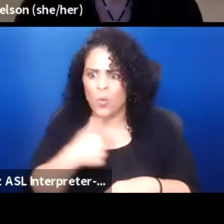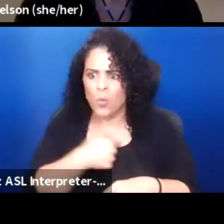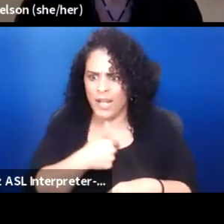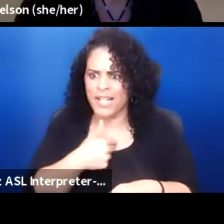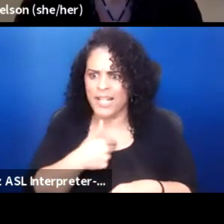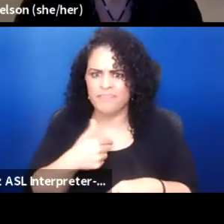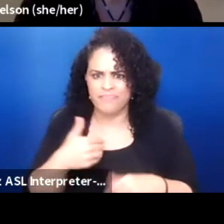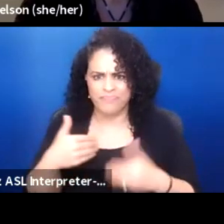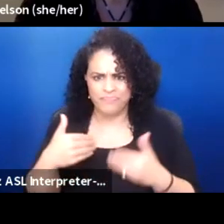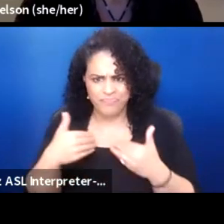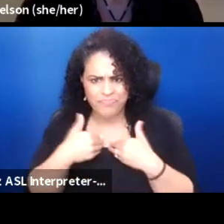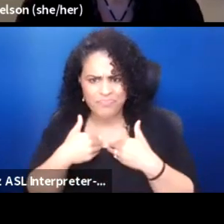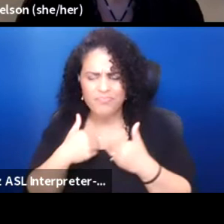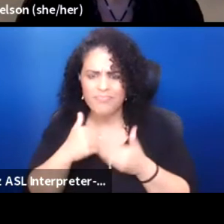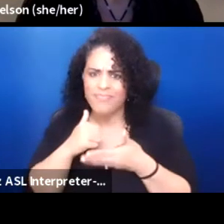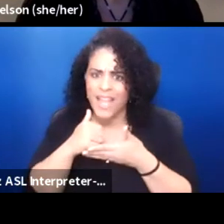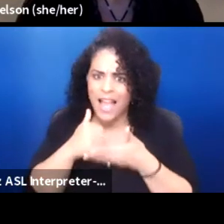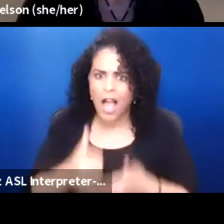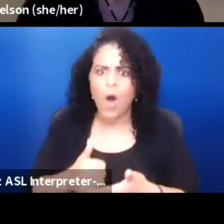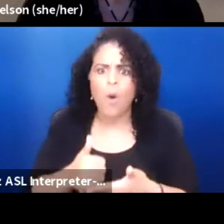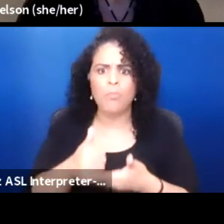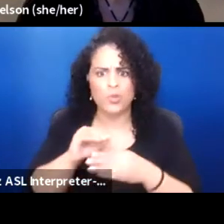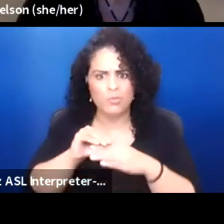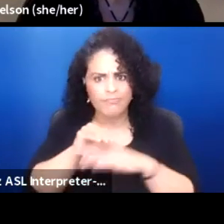we have helped to shape the American theater,